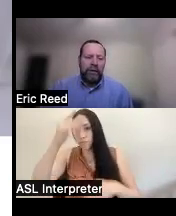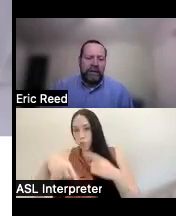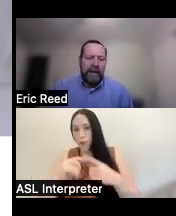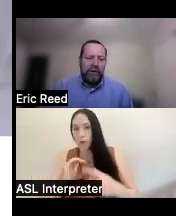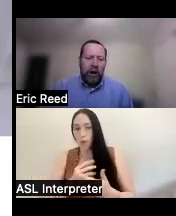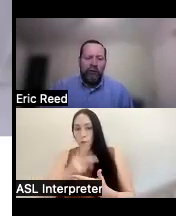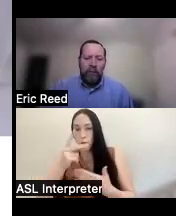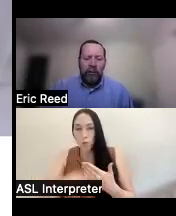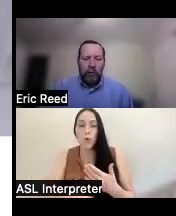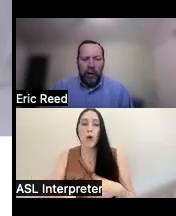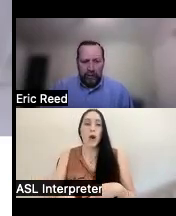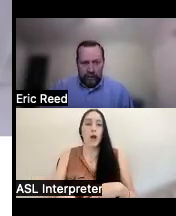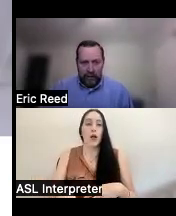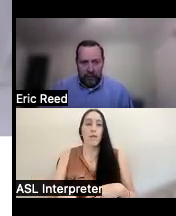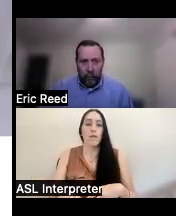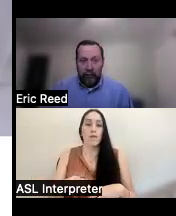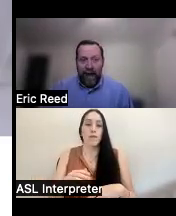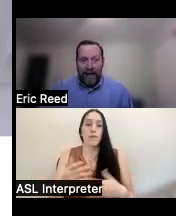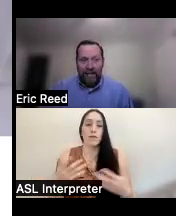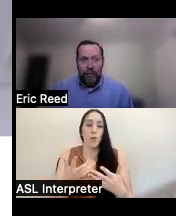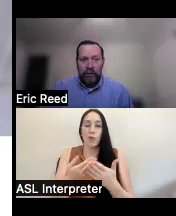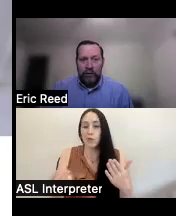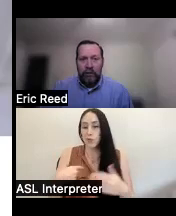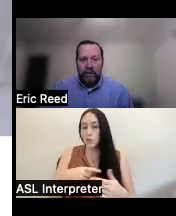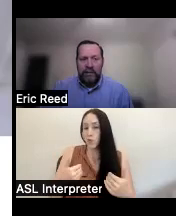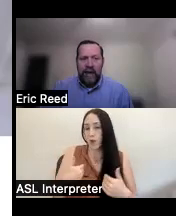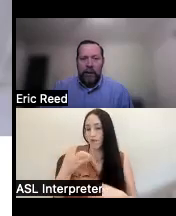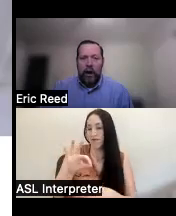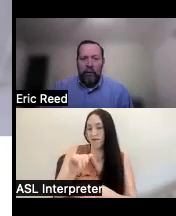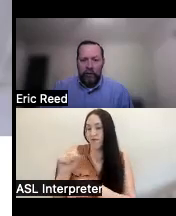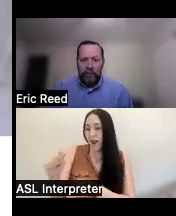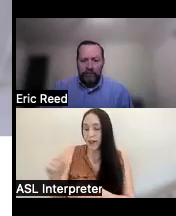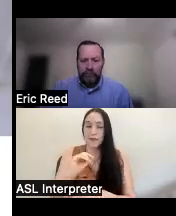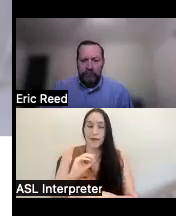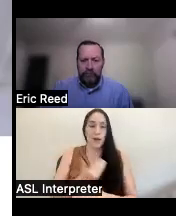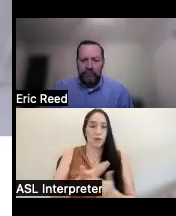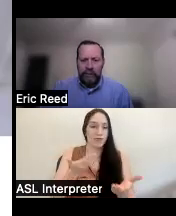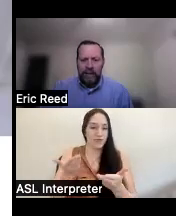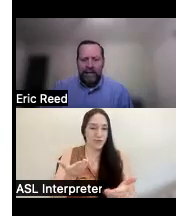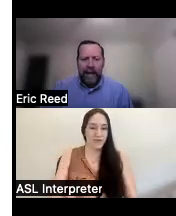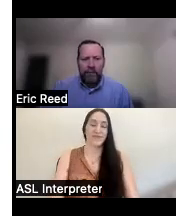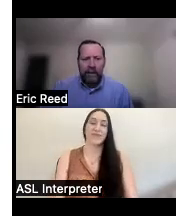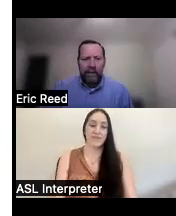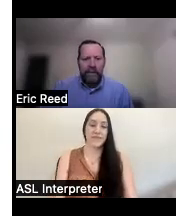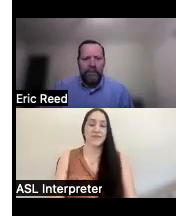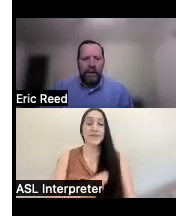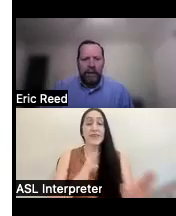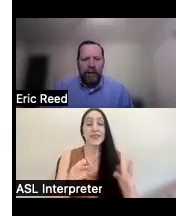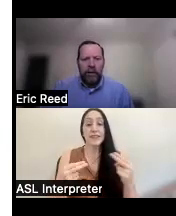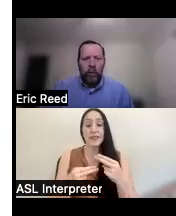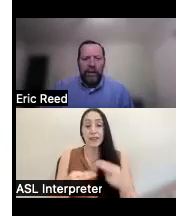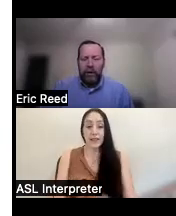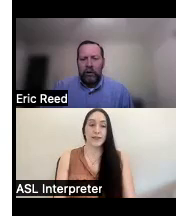the state are familiar with with fast and with the services that we offer next slide please we